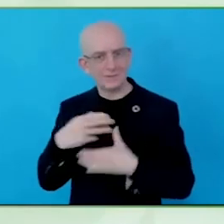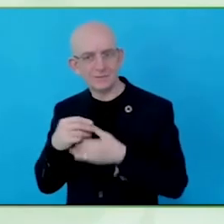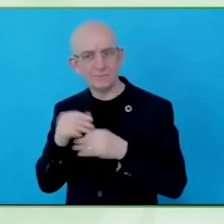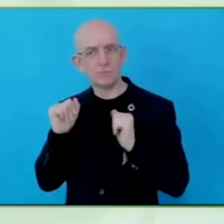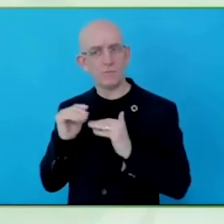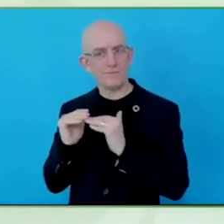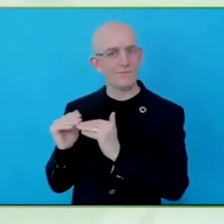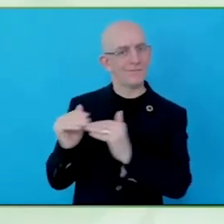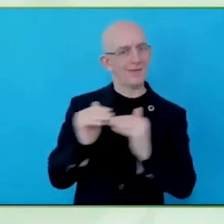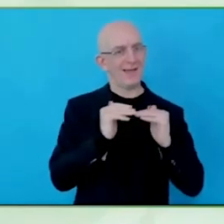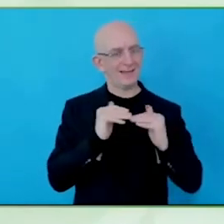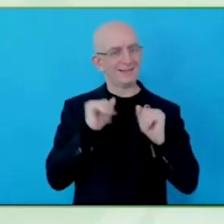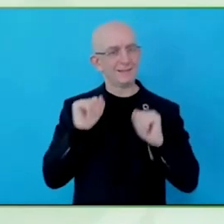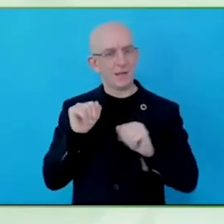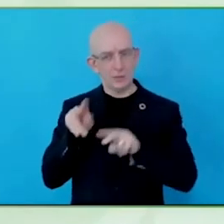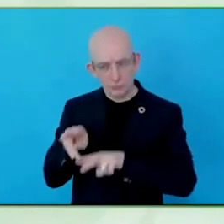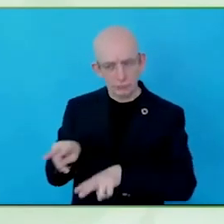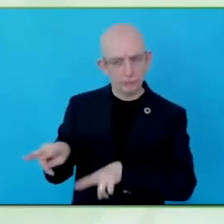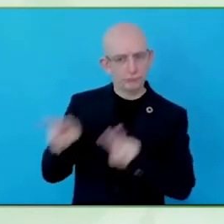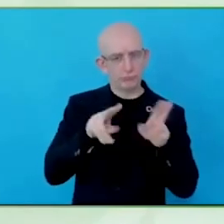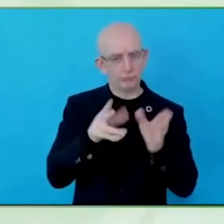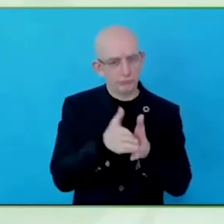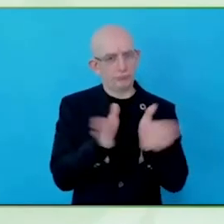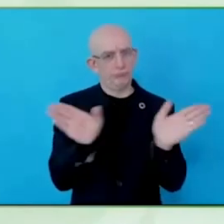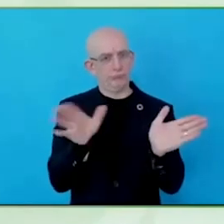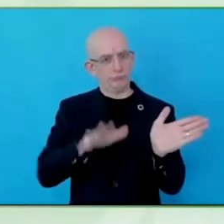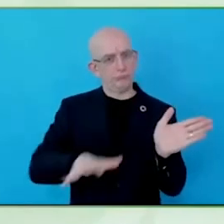You mentioned process a moment ago.